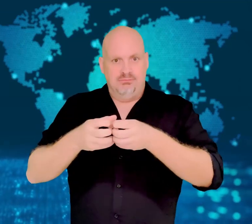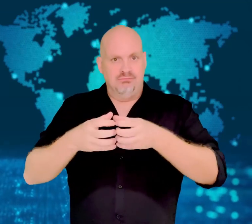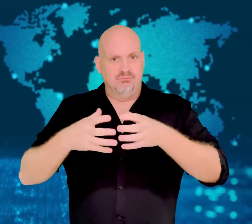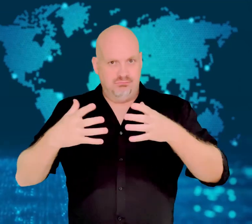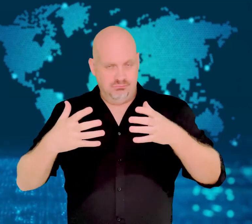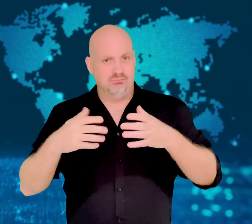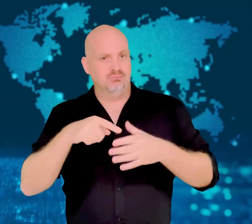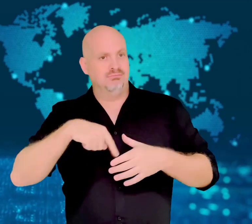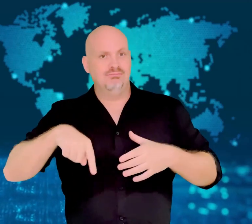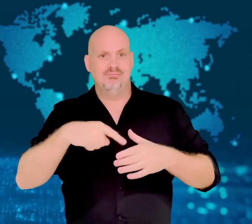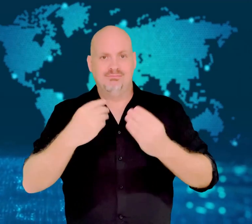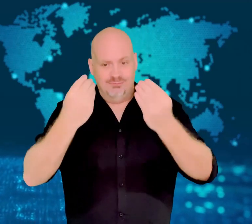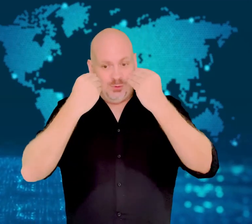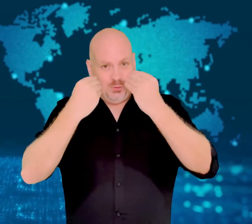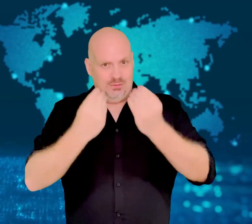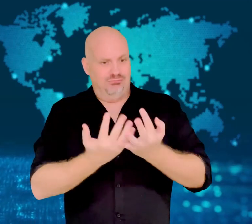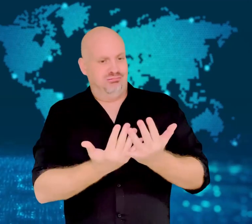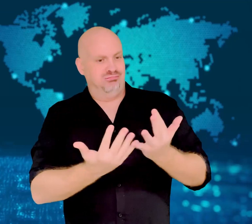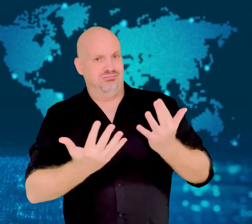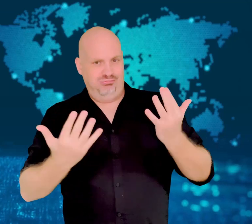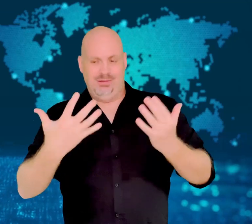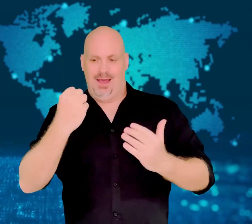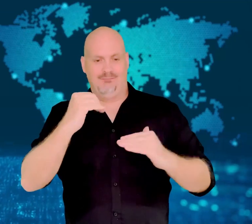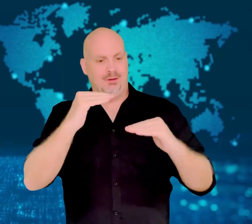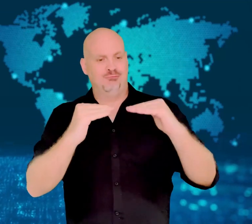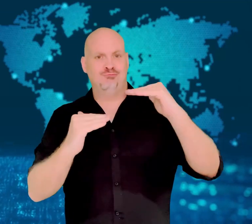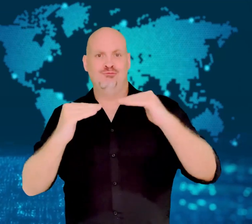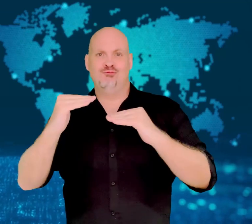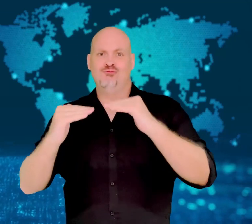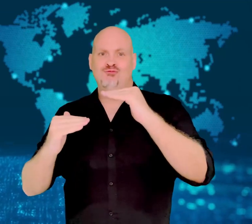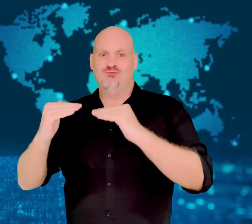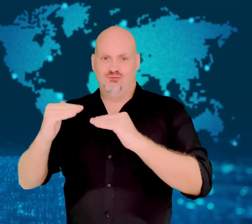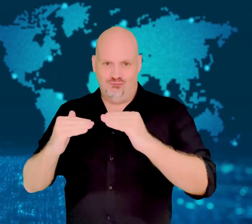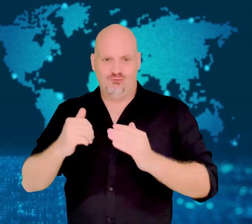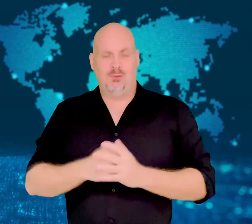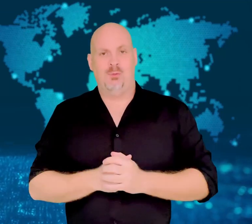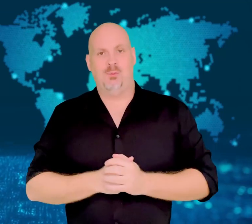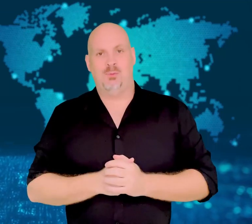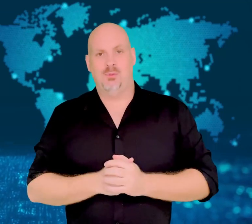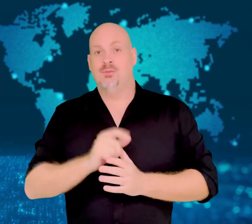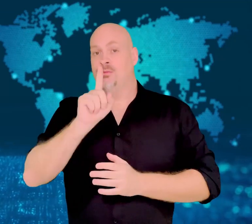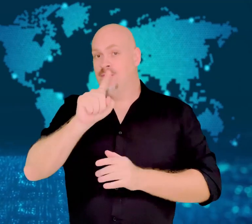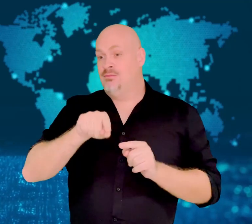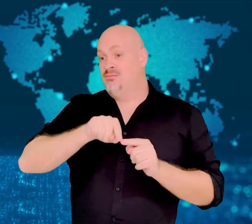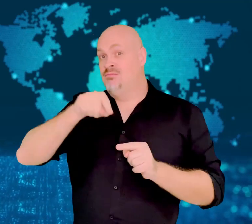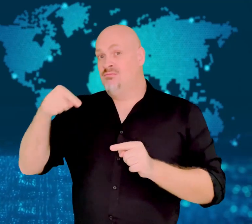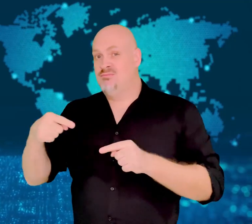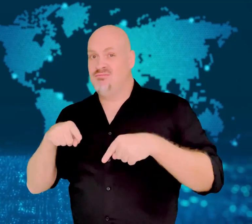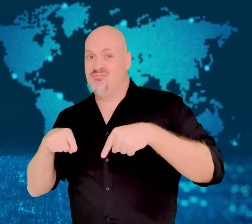more fairly represented in their student bodies.